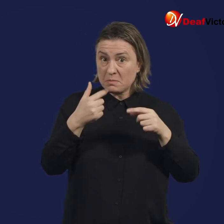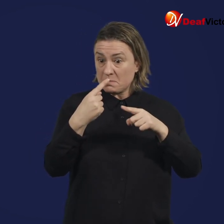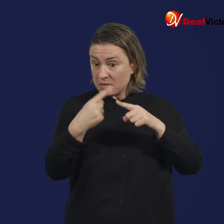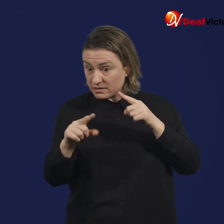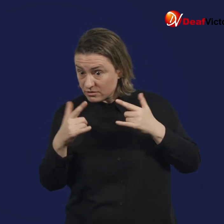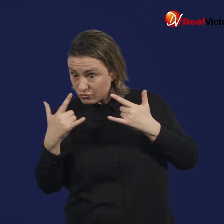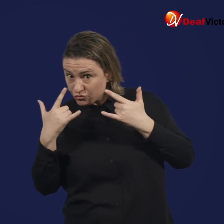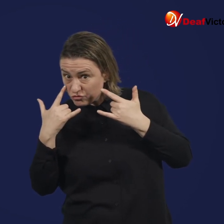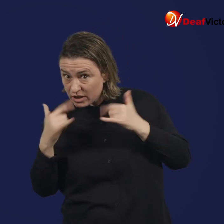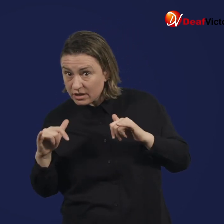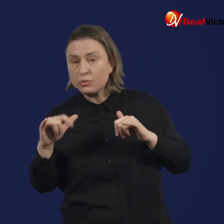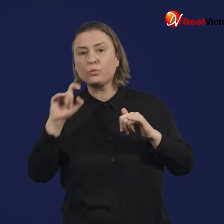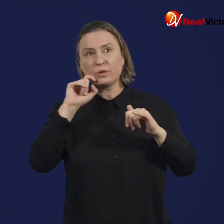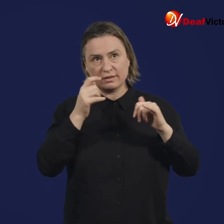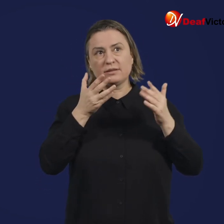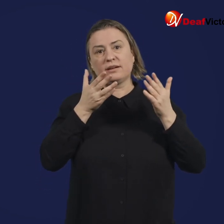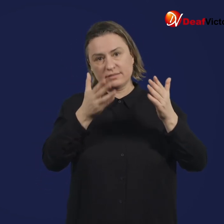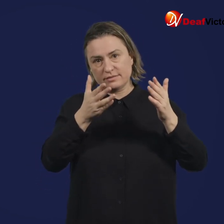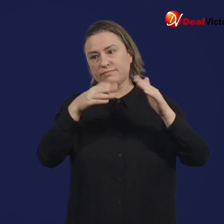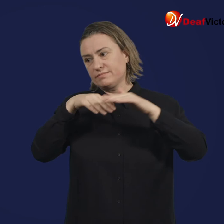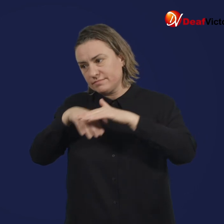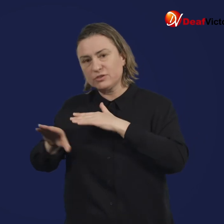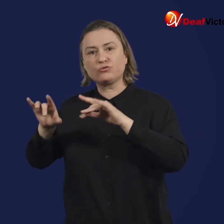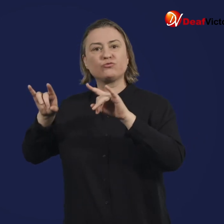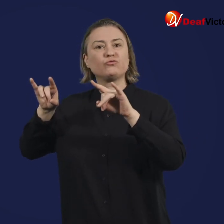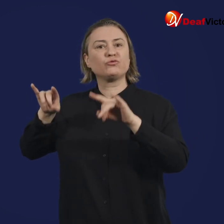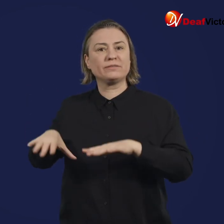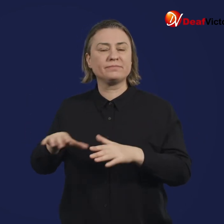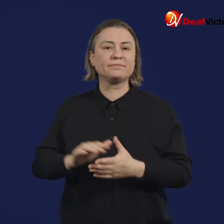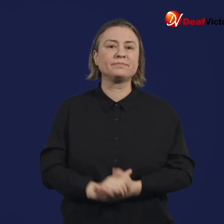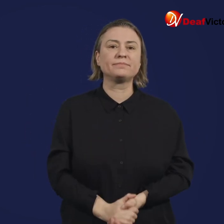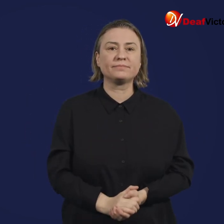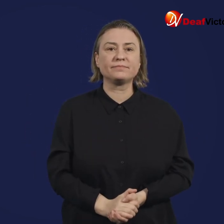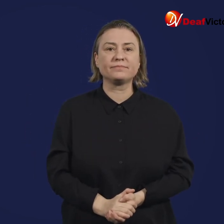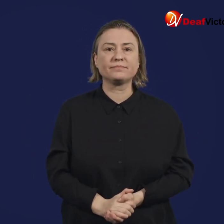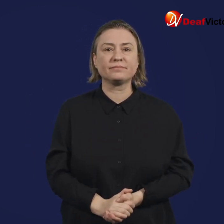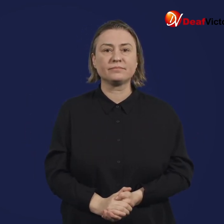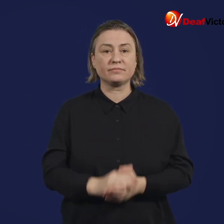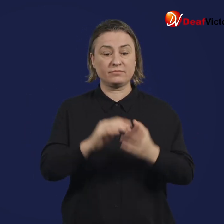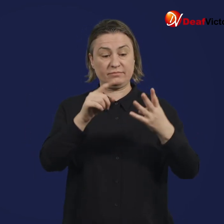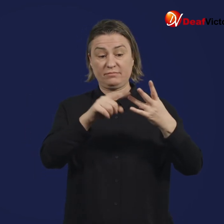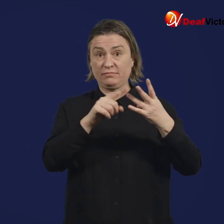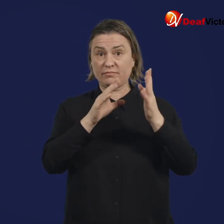If Moderna and Novavax COVID-19 vaccines are approved after clinical trials, they will be rolled out in Australia.